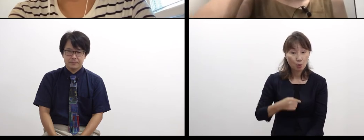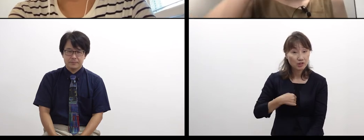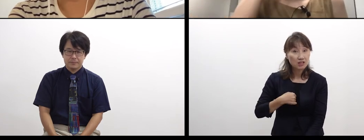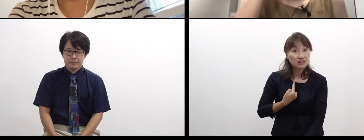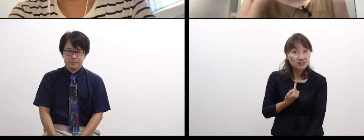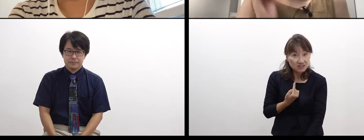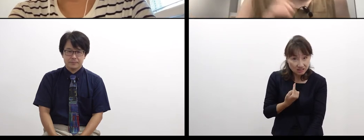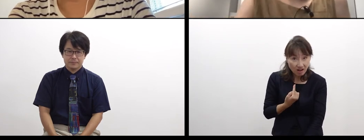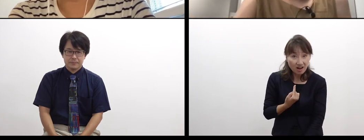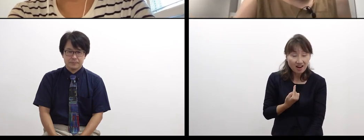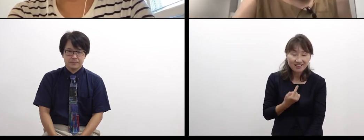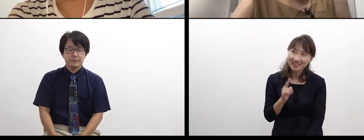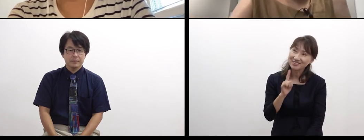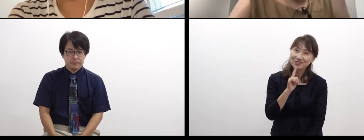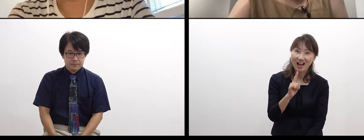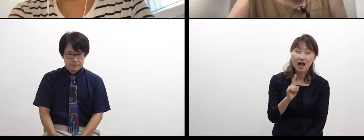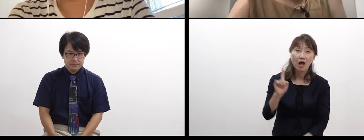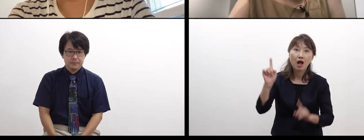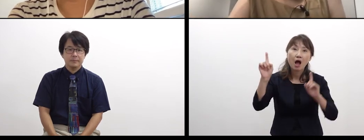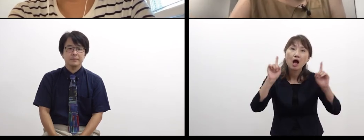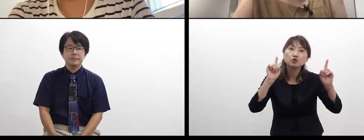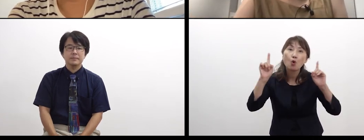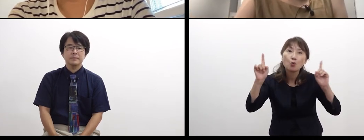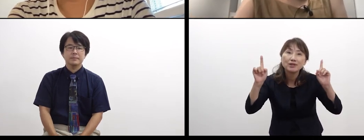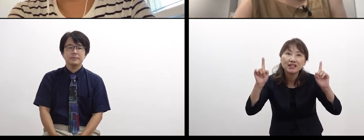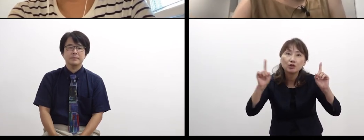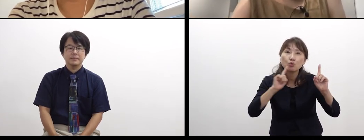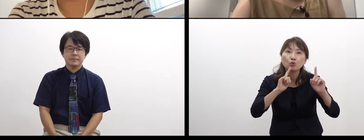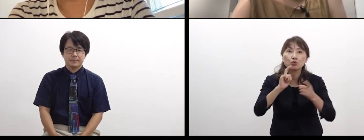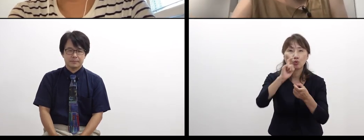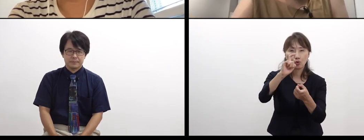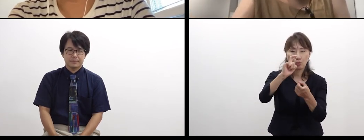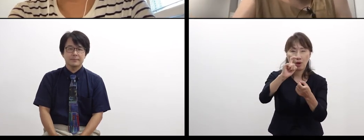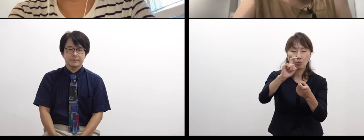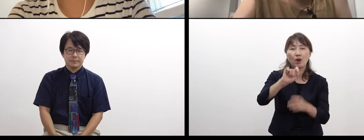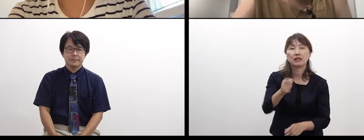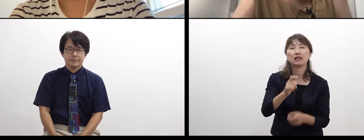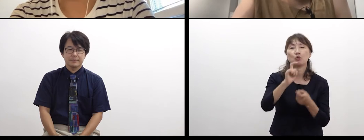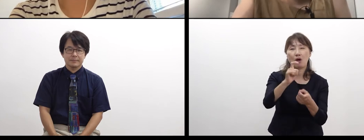I think “play” is a very important keyword for me.